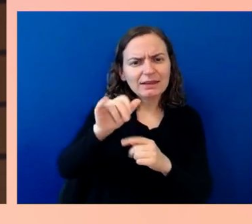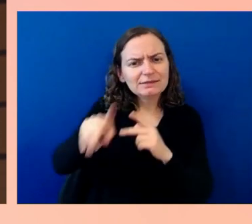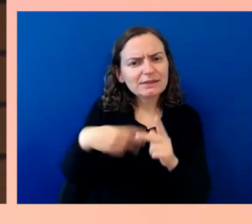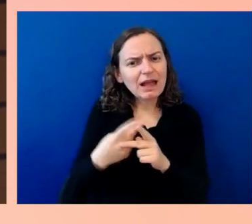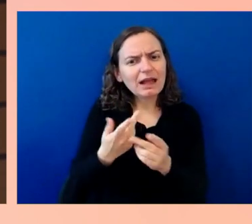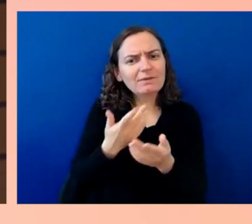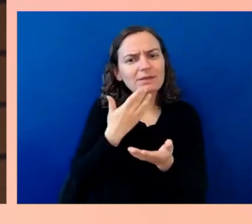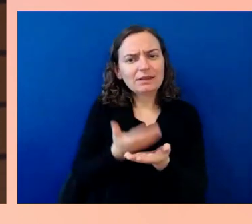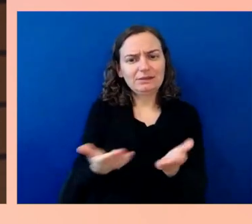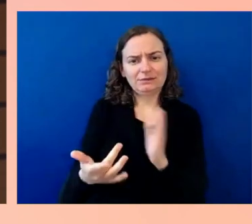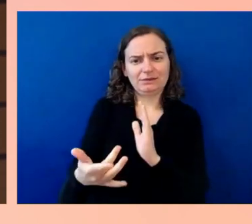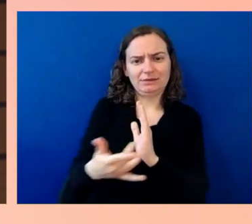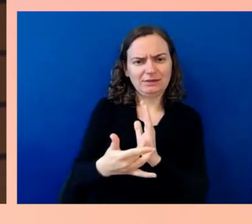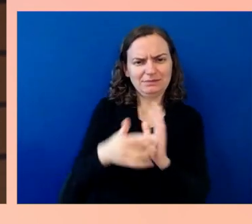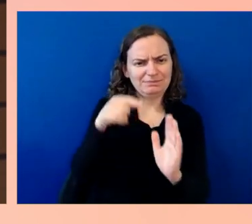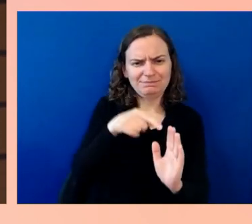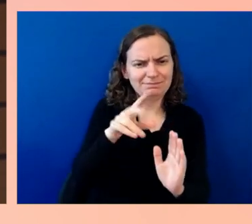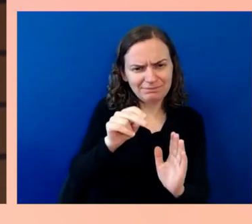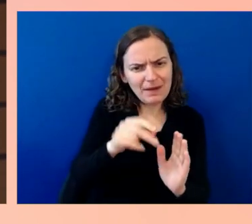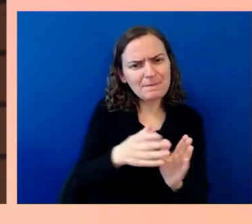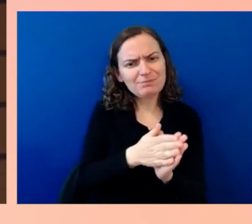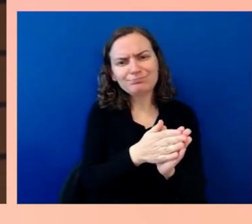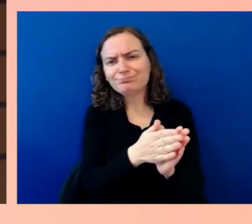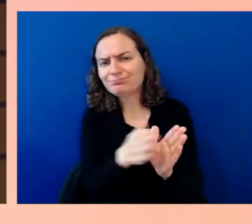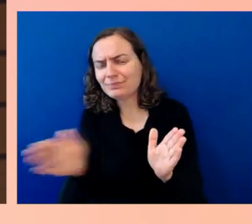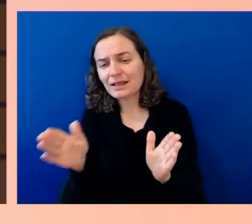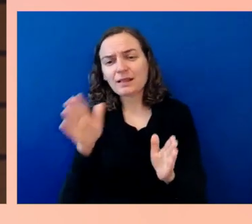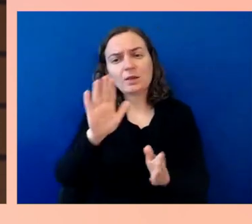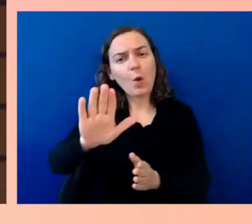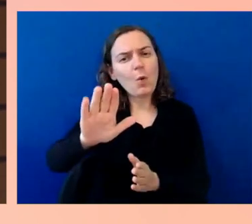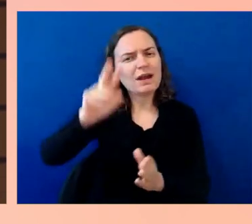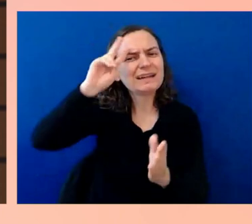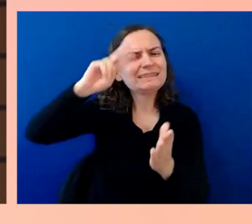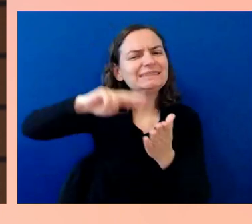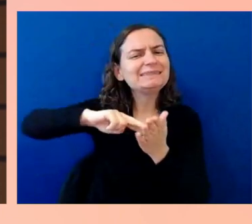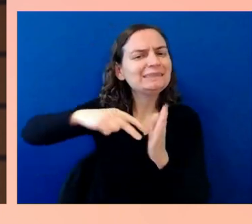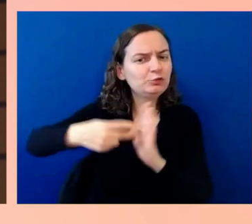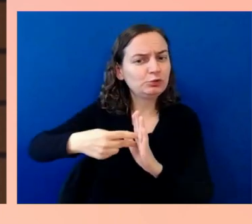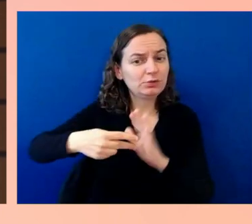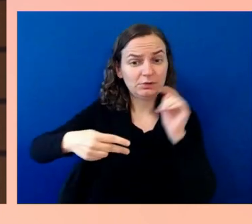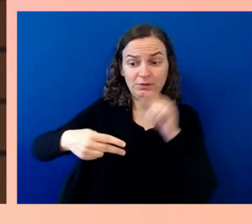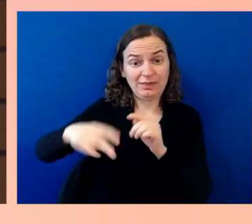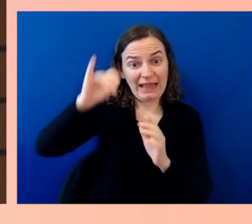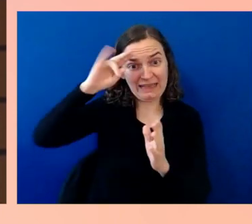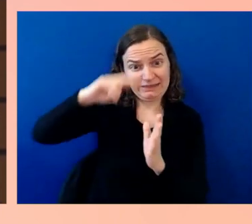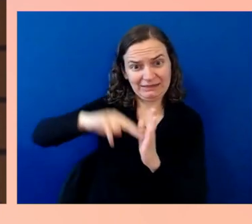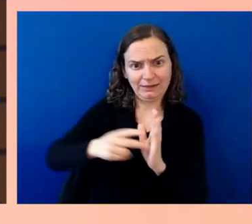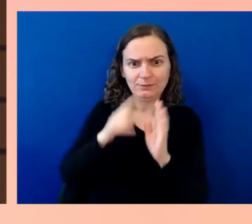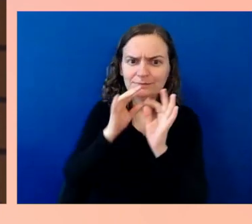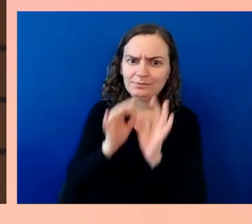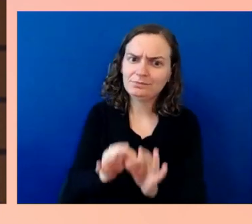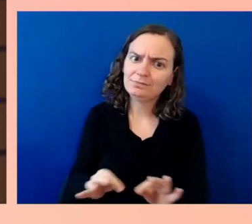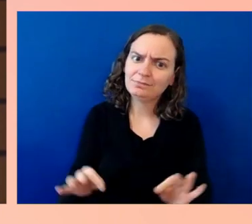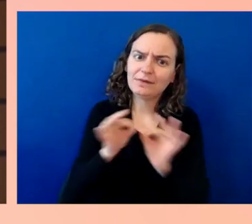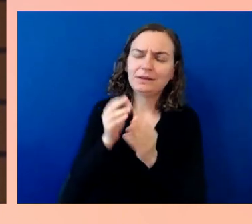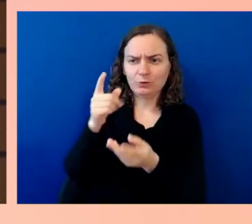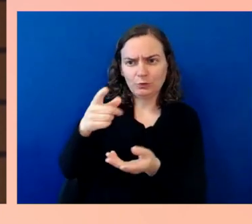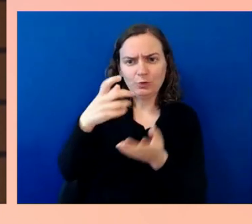then expressing that intention in an event goes so far, in terms of really bringing people in. I think the first thing is that you